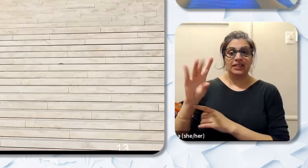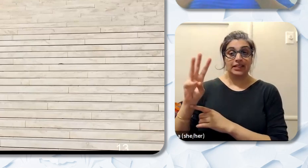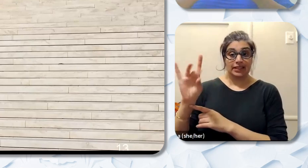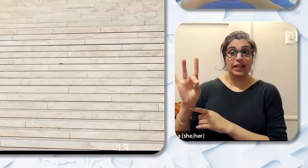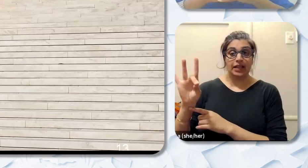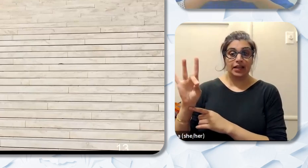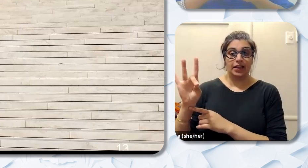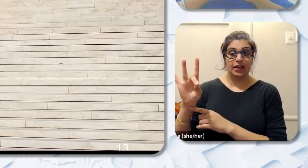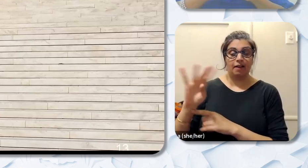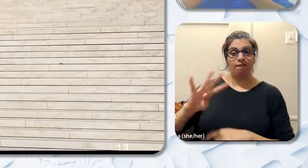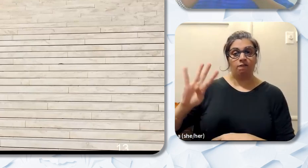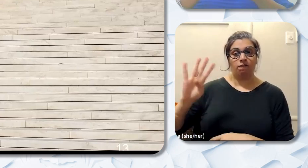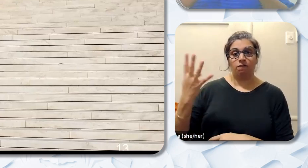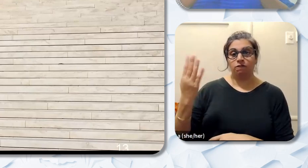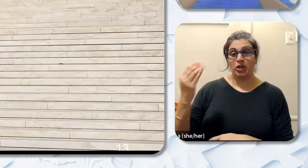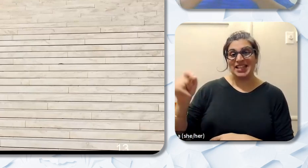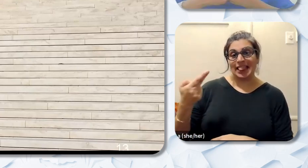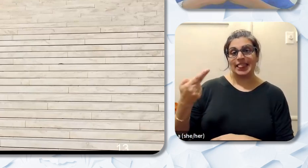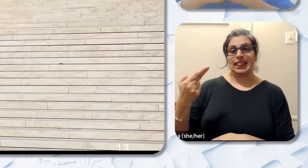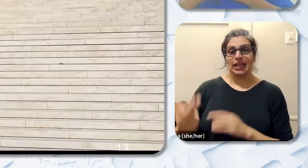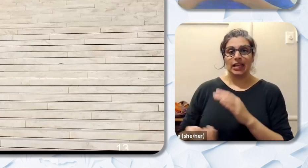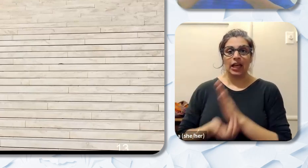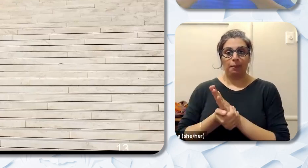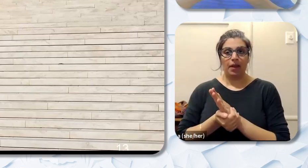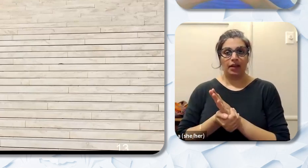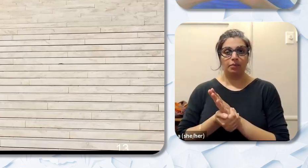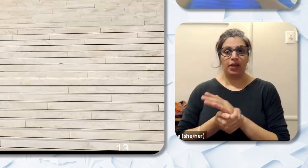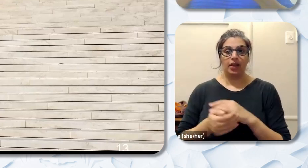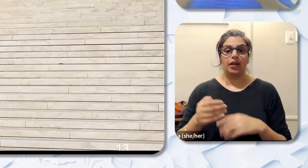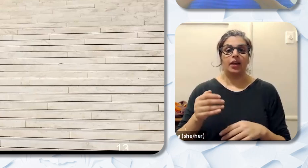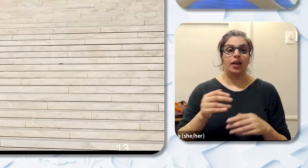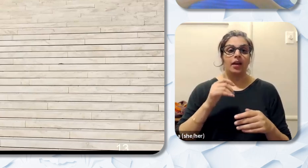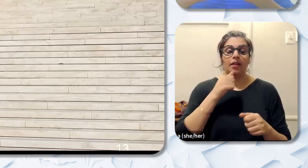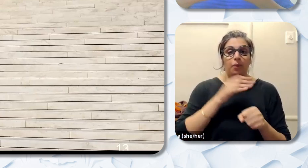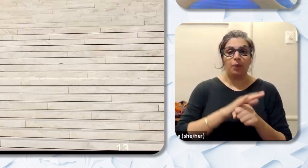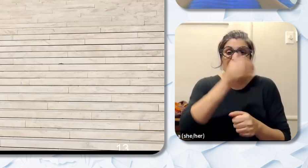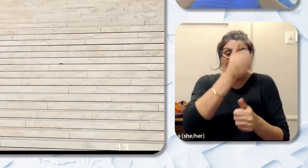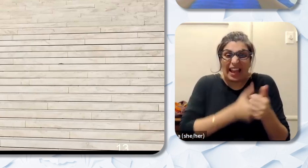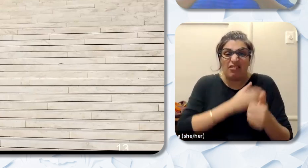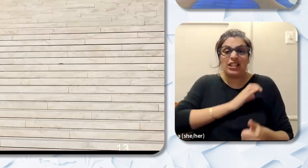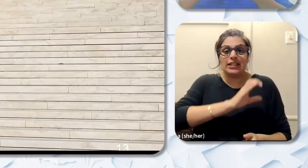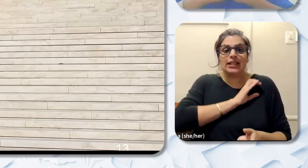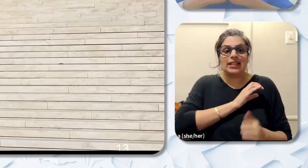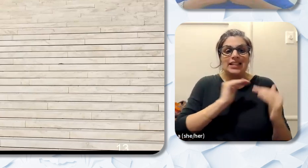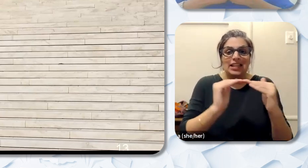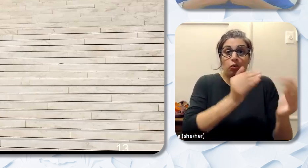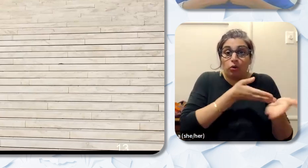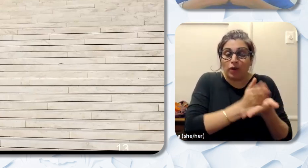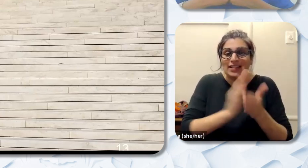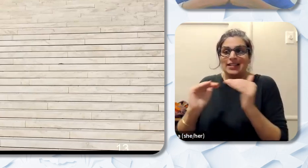Fourteenth Amendment guaranteeing every citizen equal rights and equal access to education.